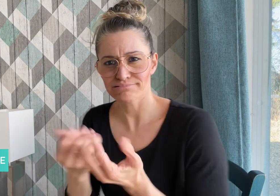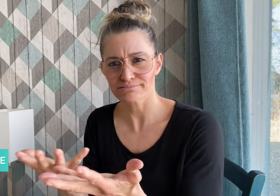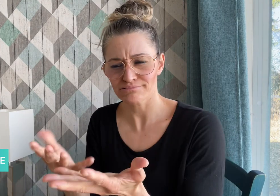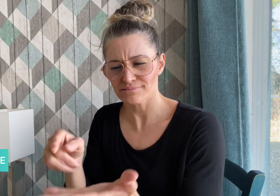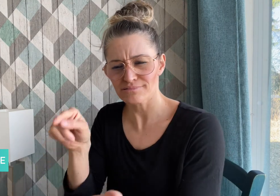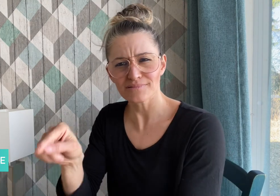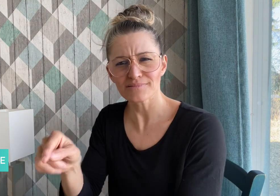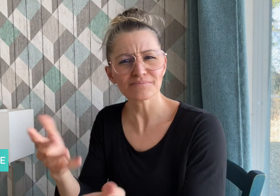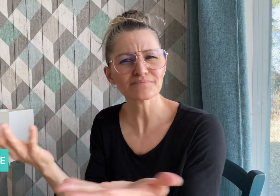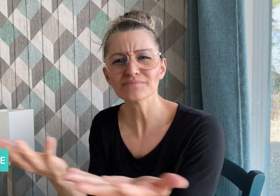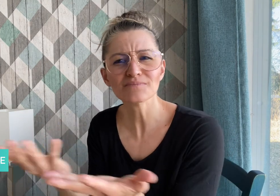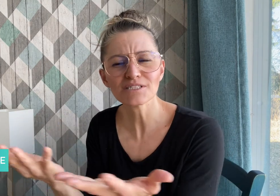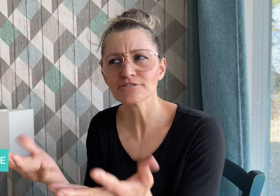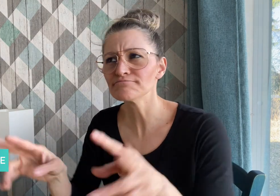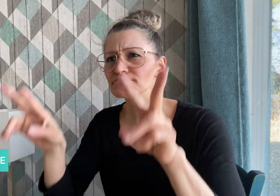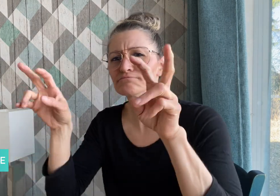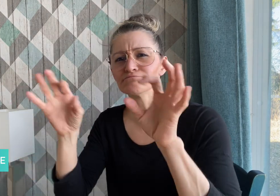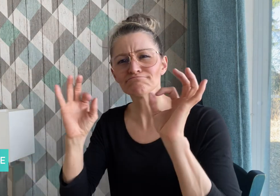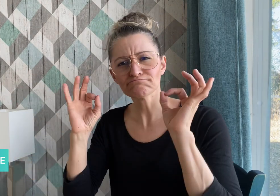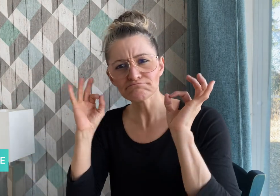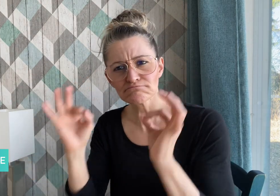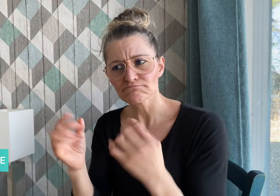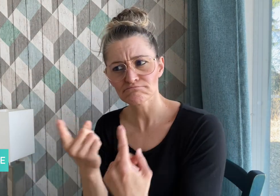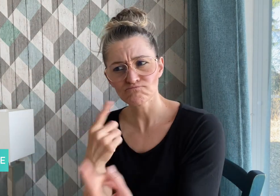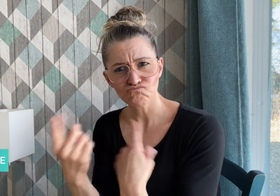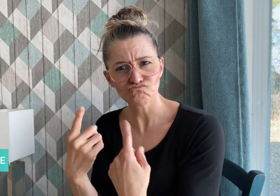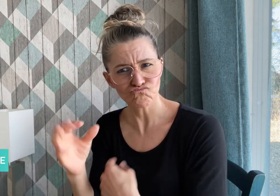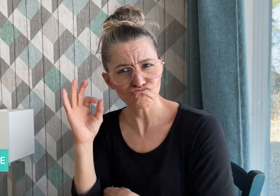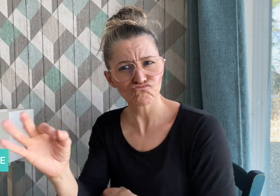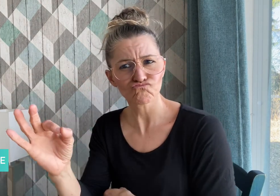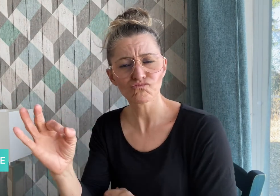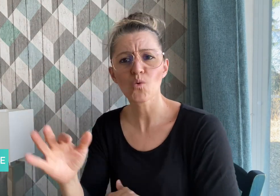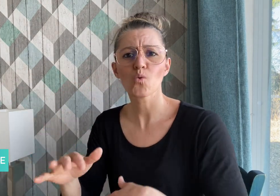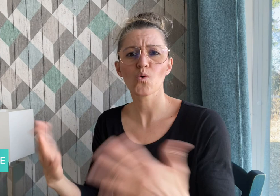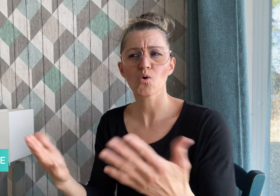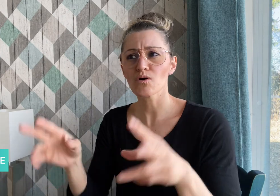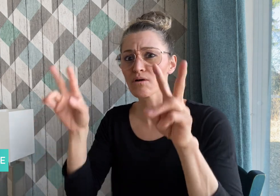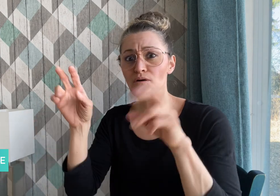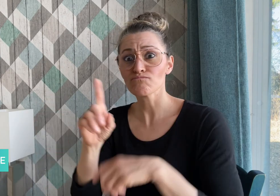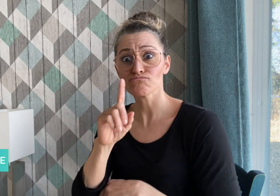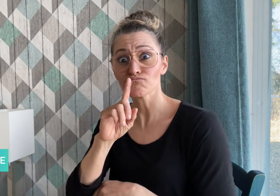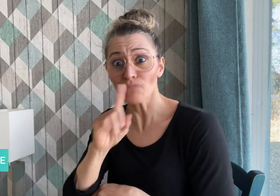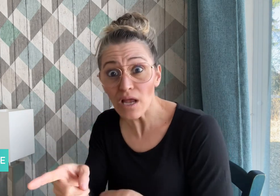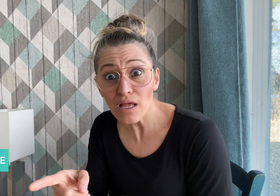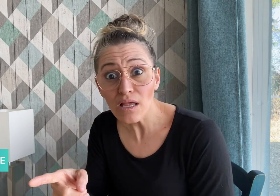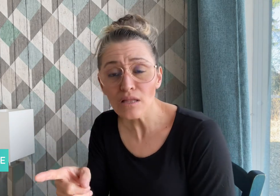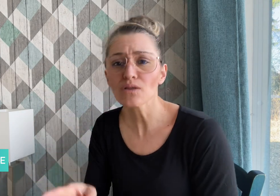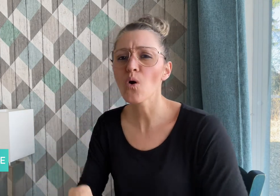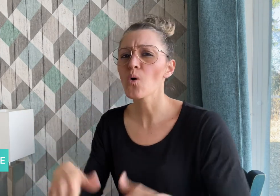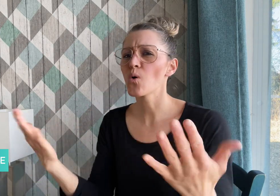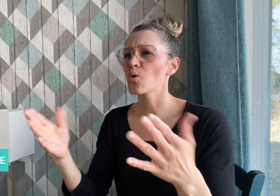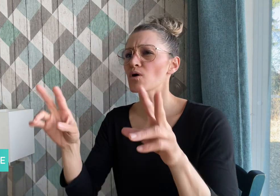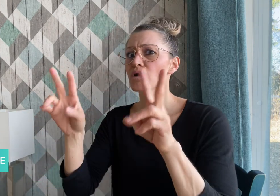"really" or "seriously". Sara is a writer, translator,